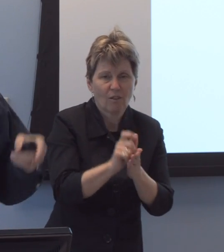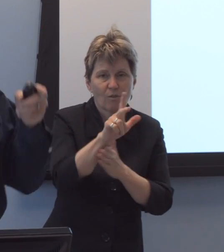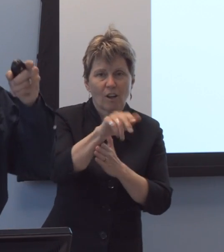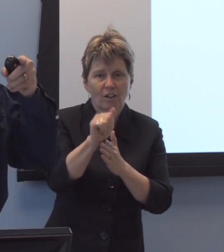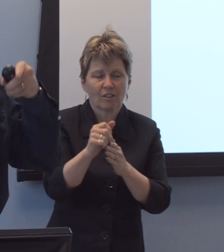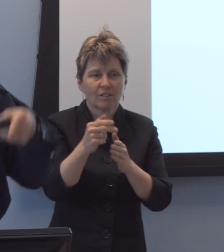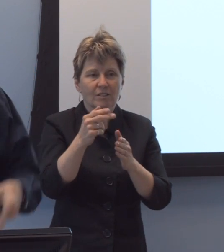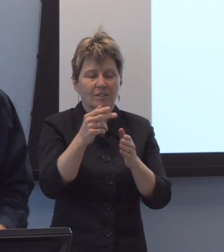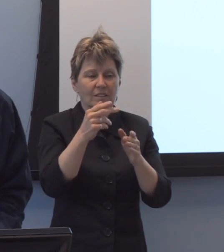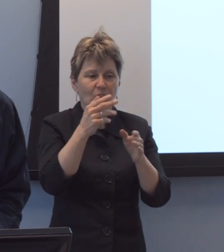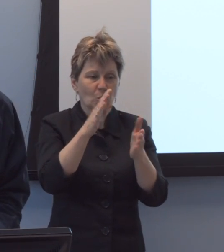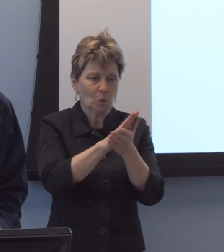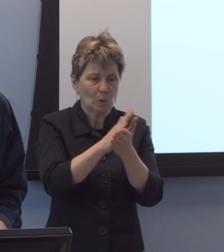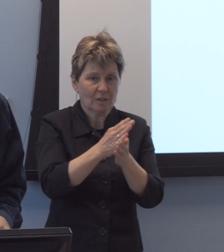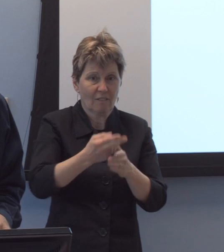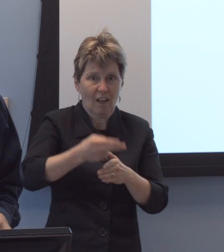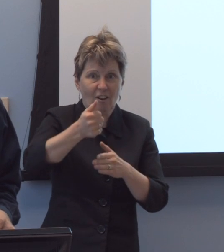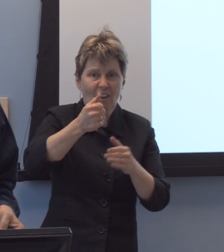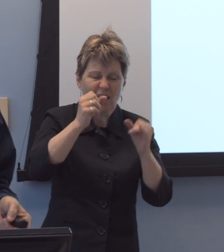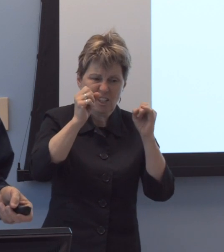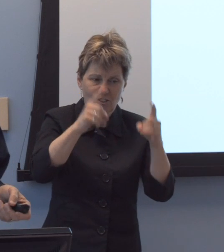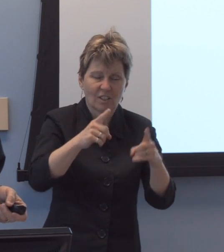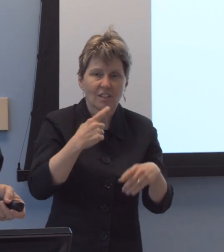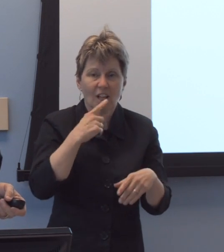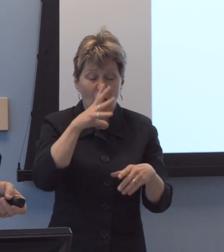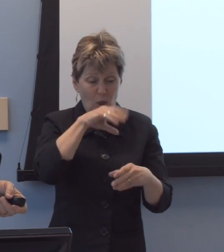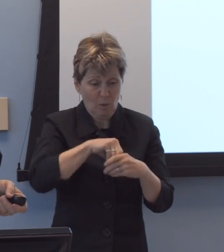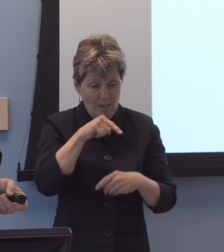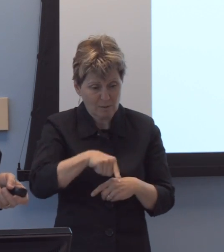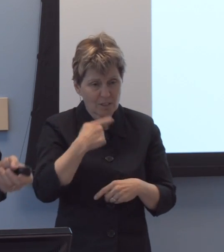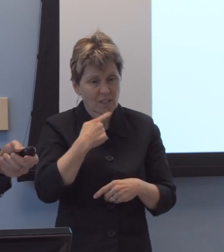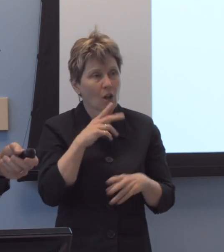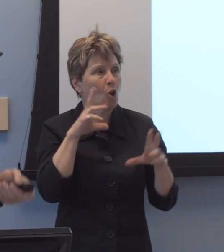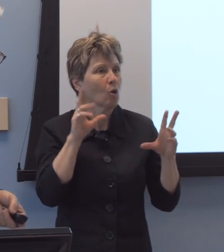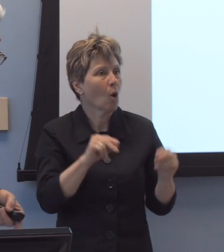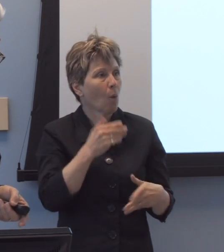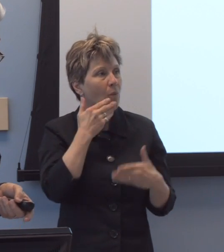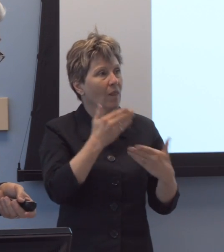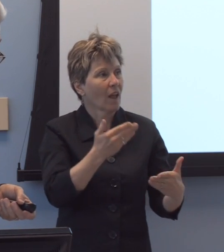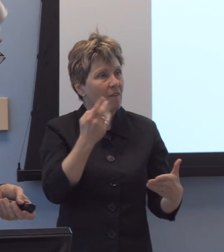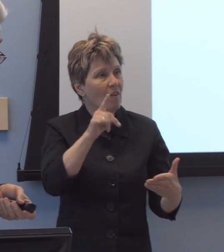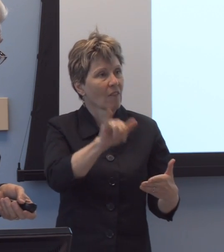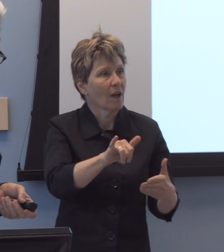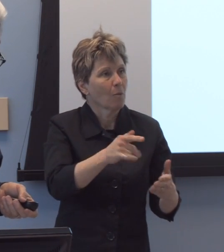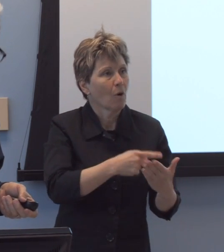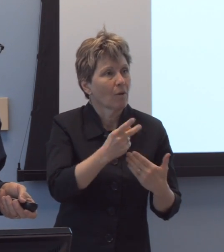they said no thank you to that program, and yet we're here.